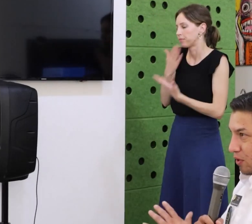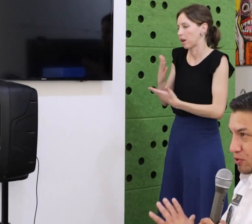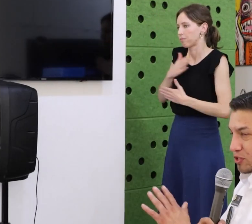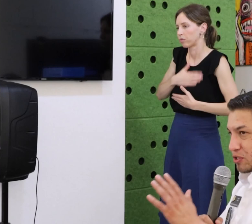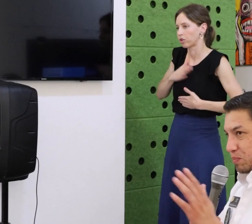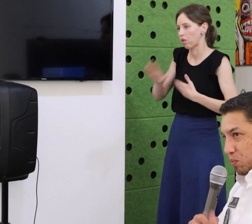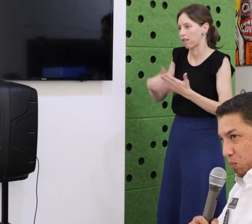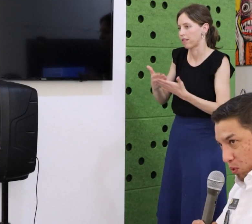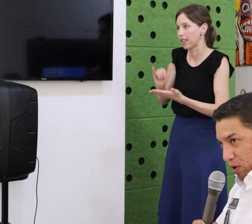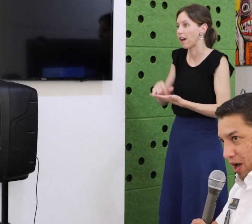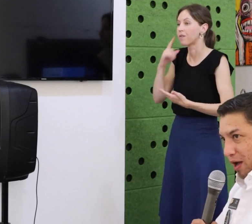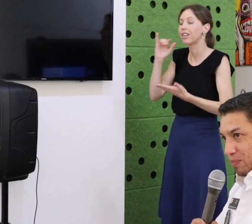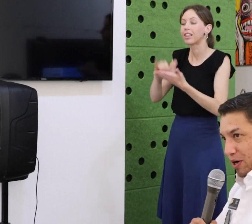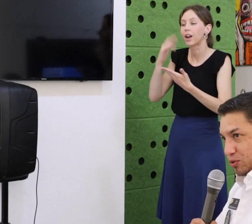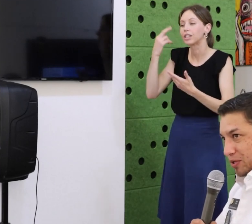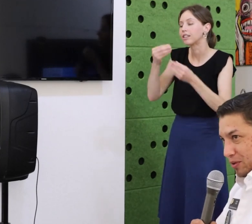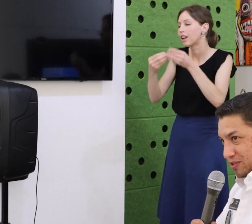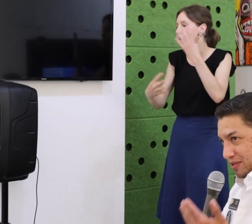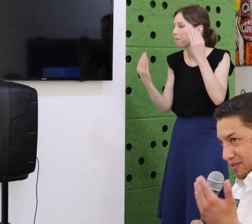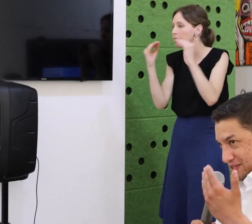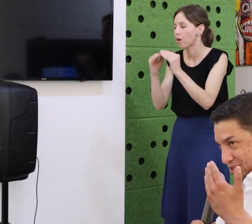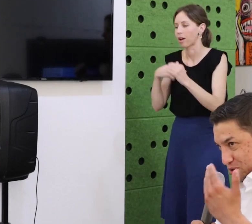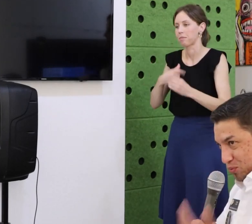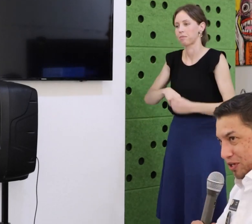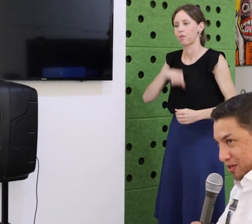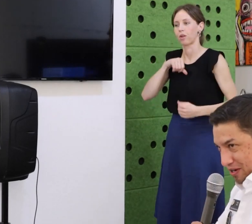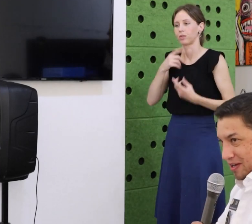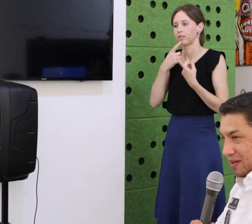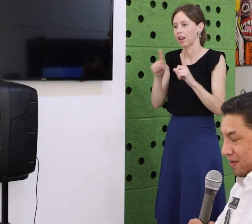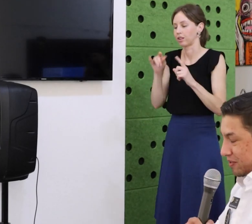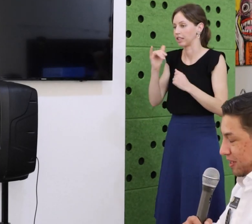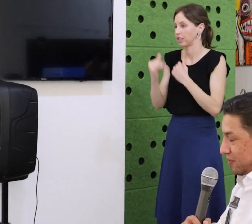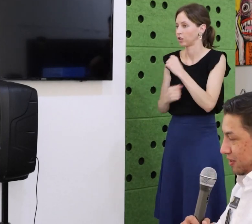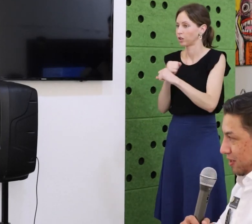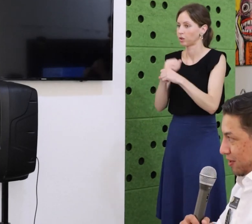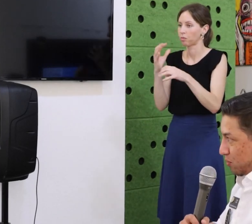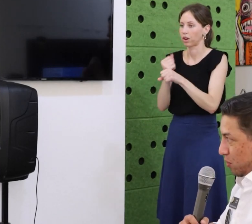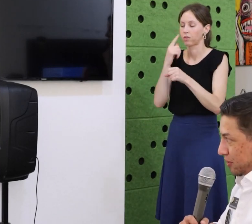first in the nation, those first bills around the right to repair.